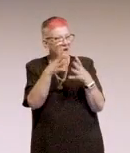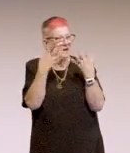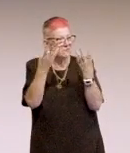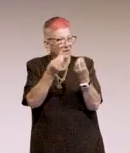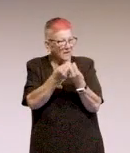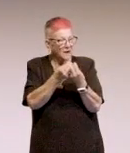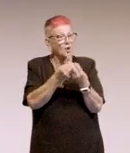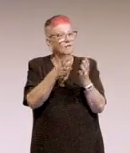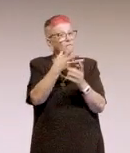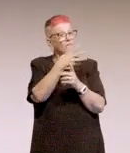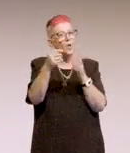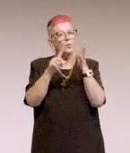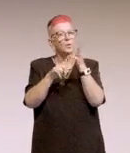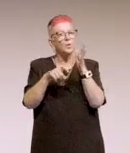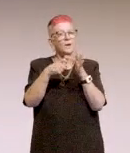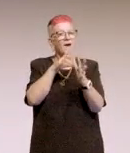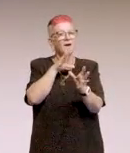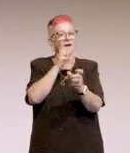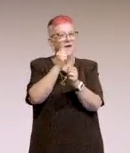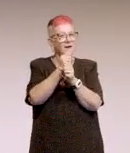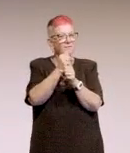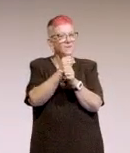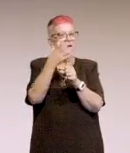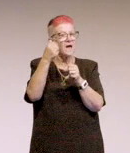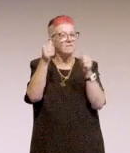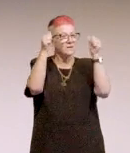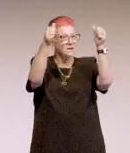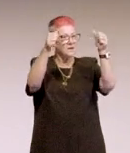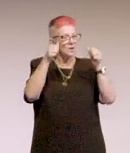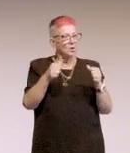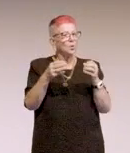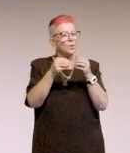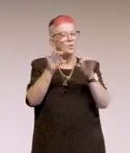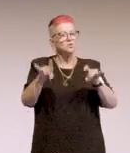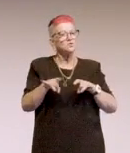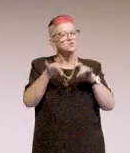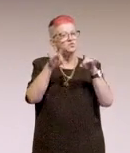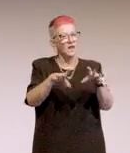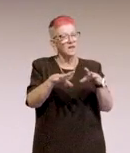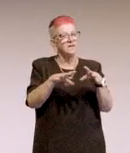They're based of the UK government empathy lab posters, but with Australian statistics on them.